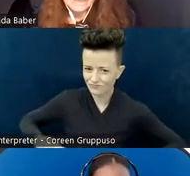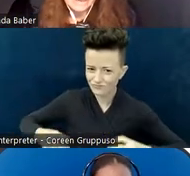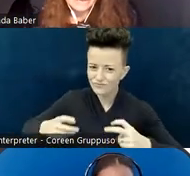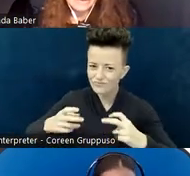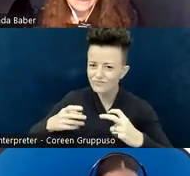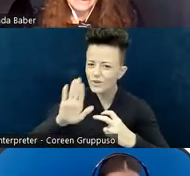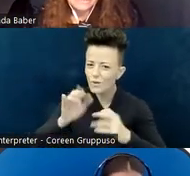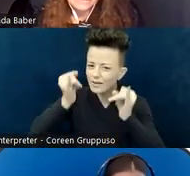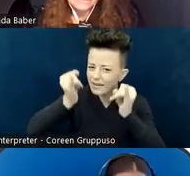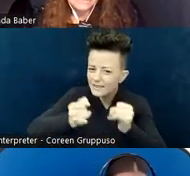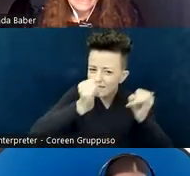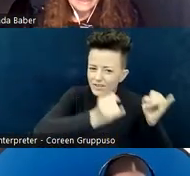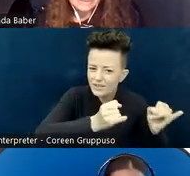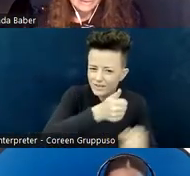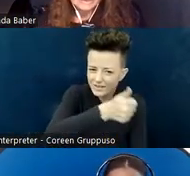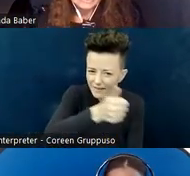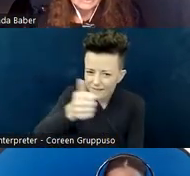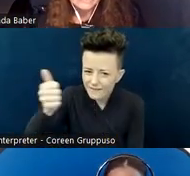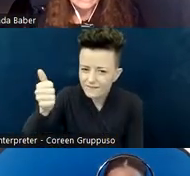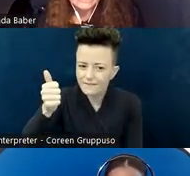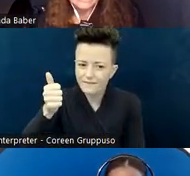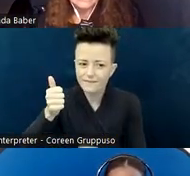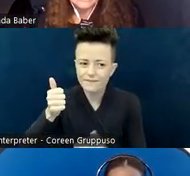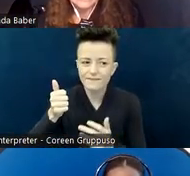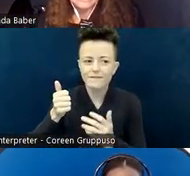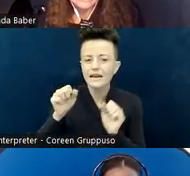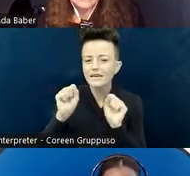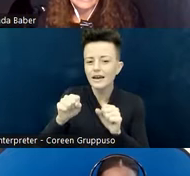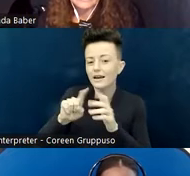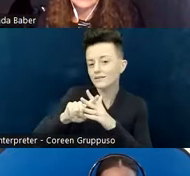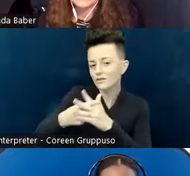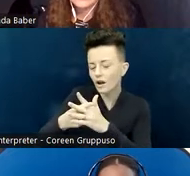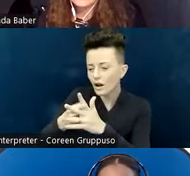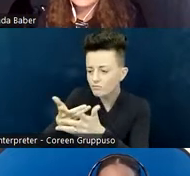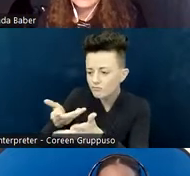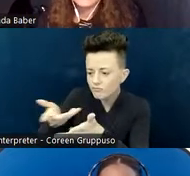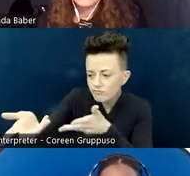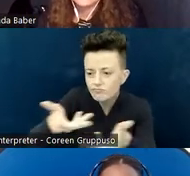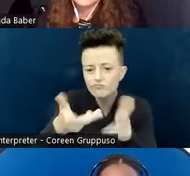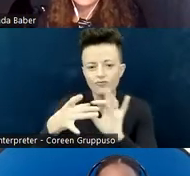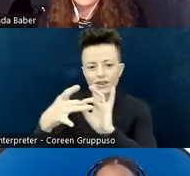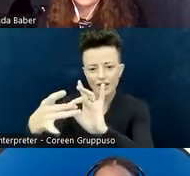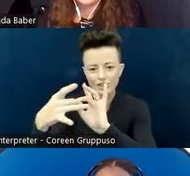to begin to build relationships in order to engage in this work.